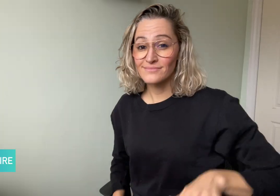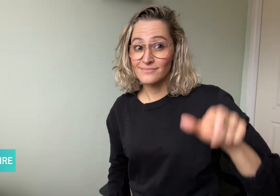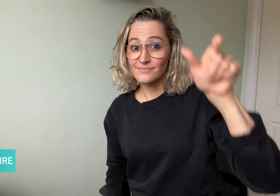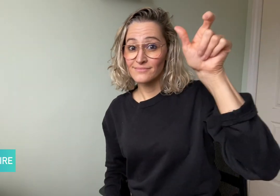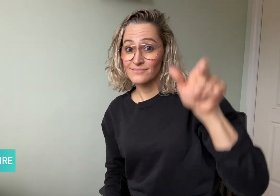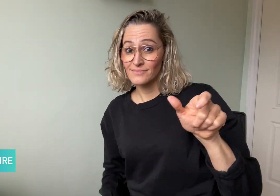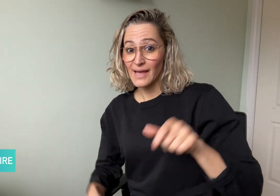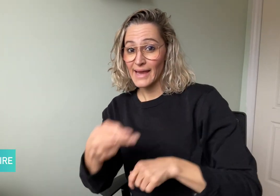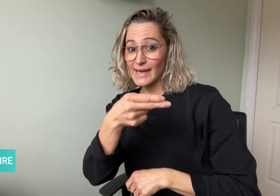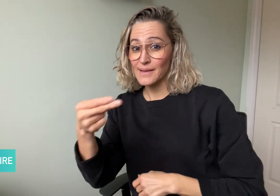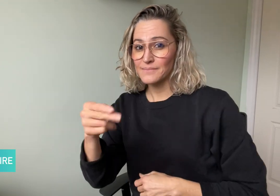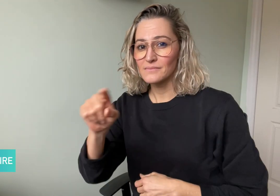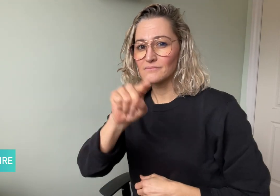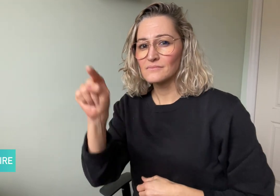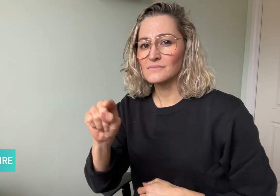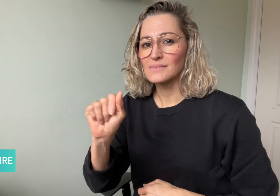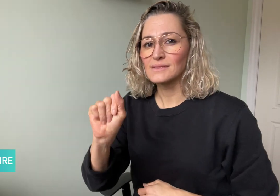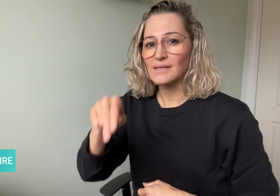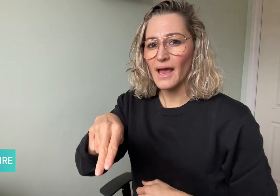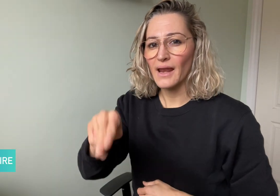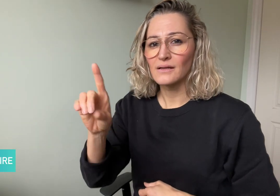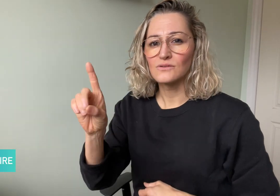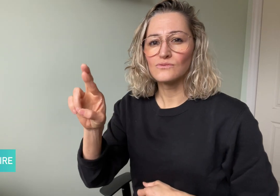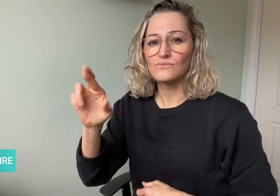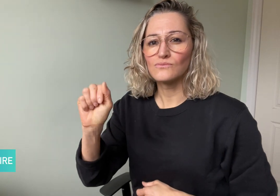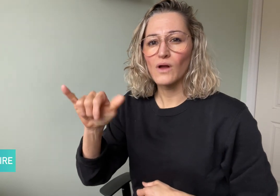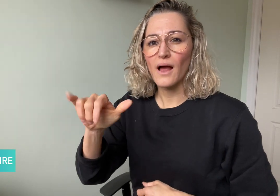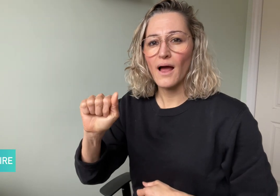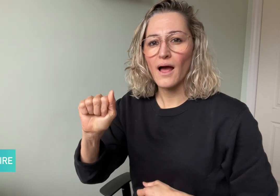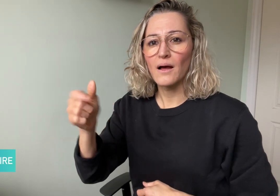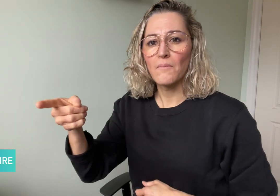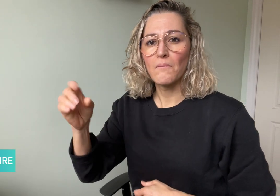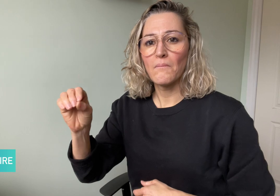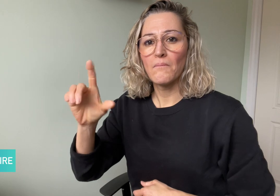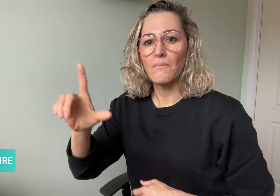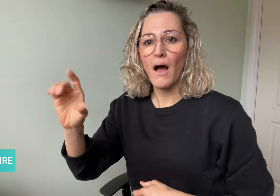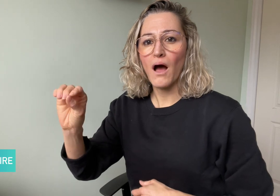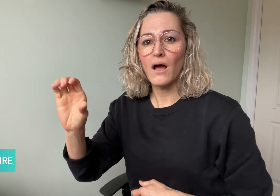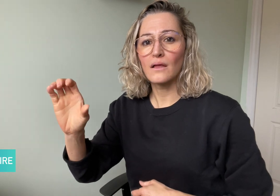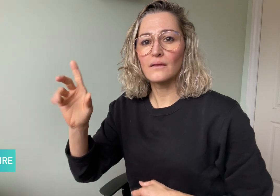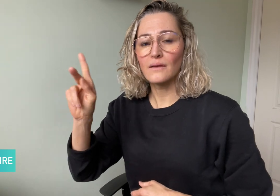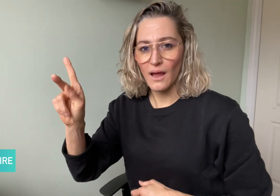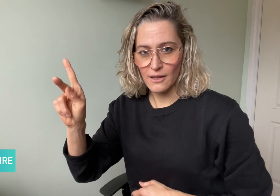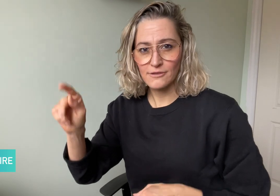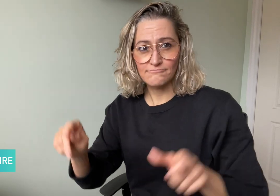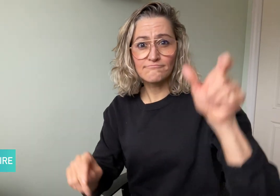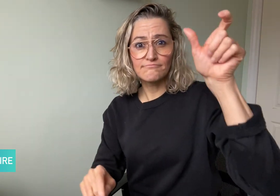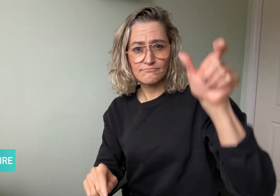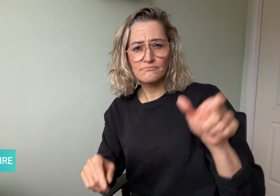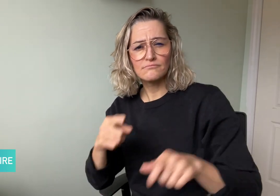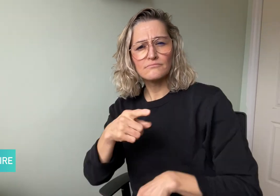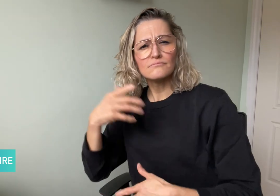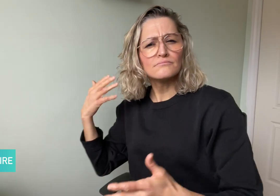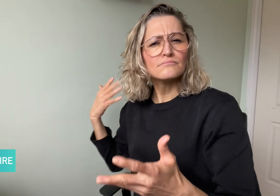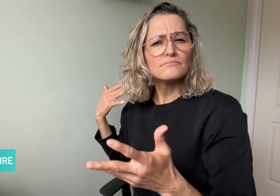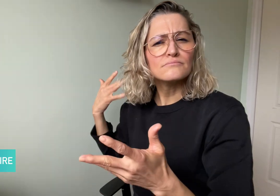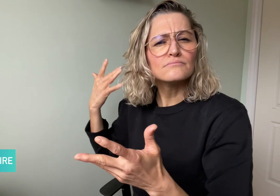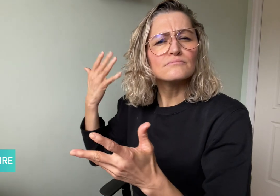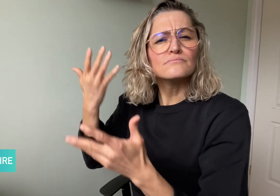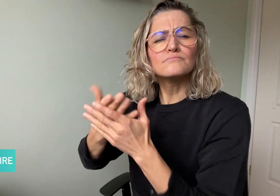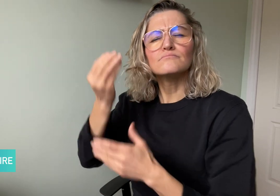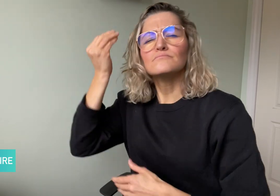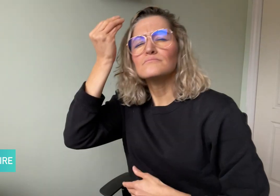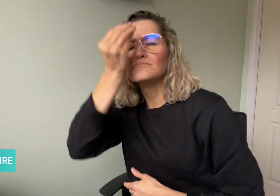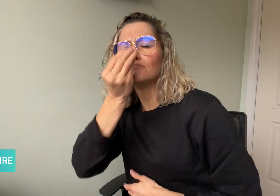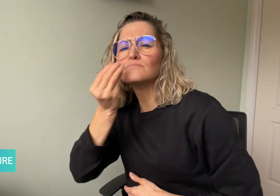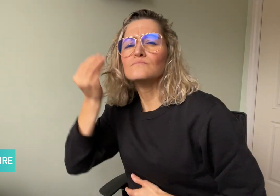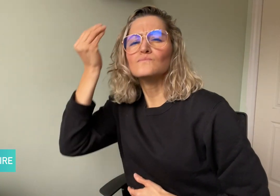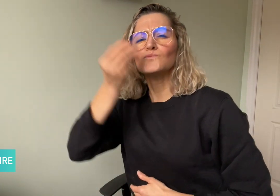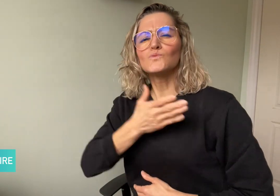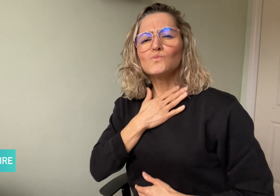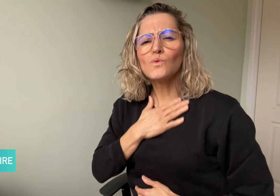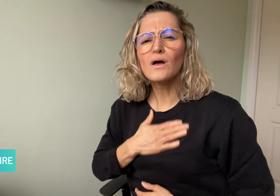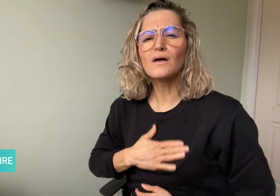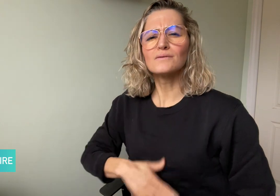ZanDraya Pollock had always dreamed of becoming a truck driver.